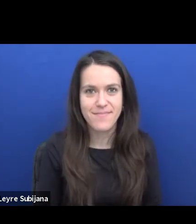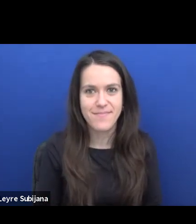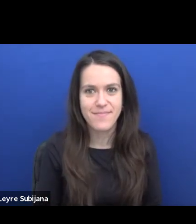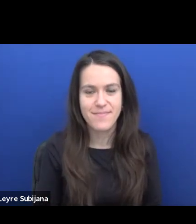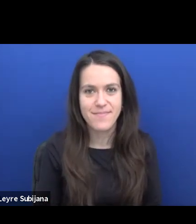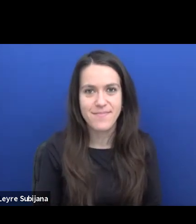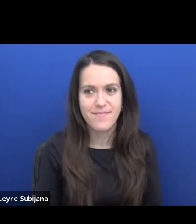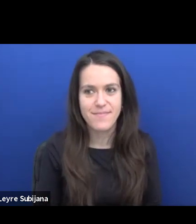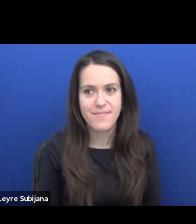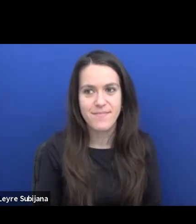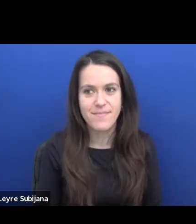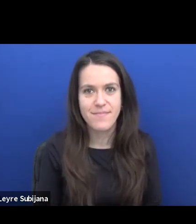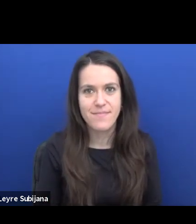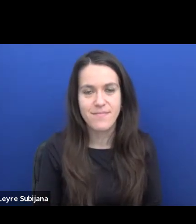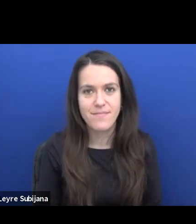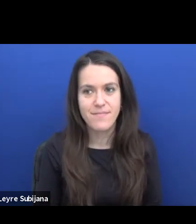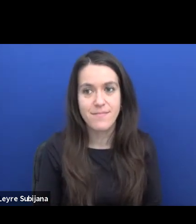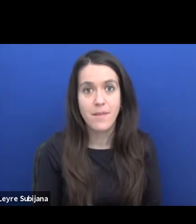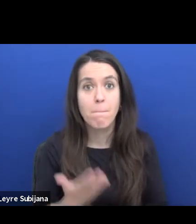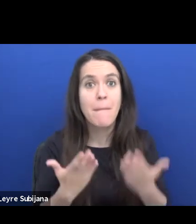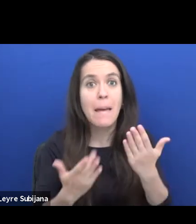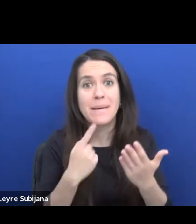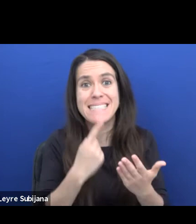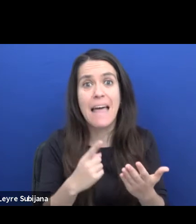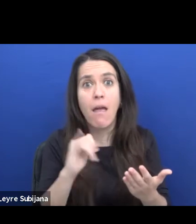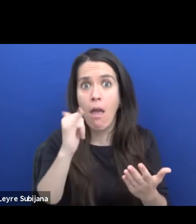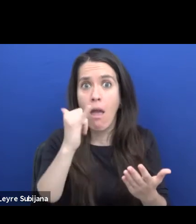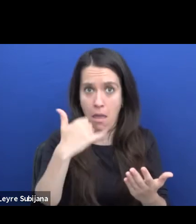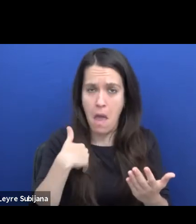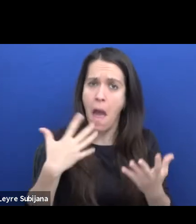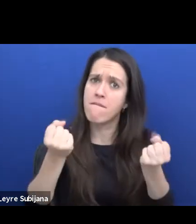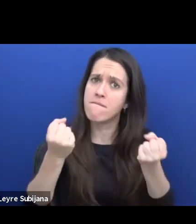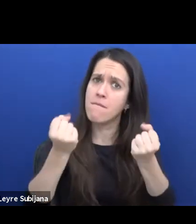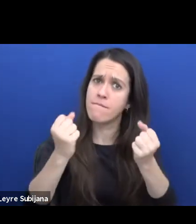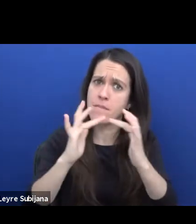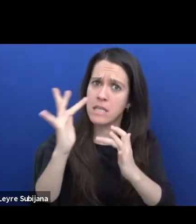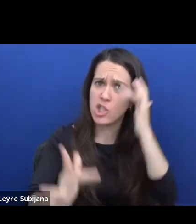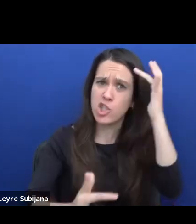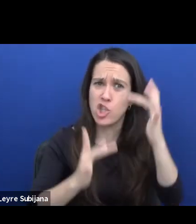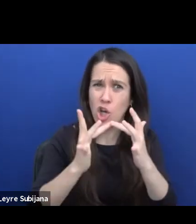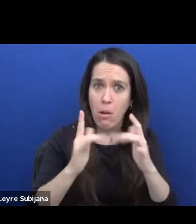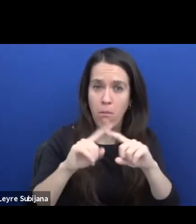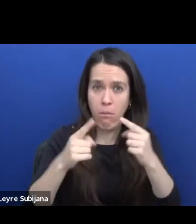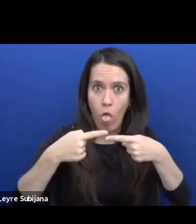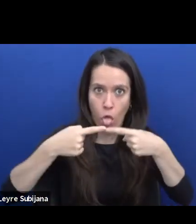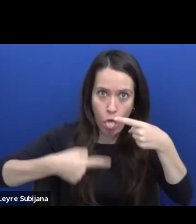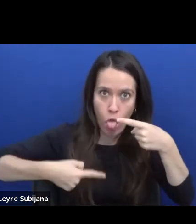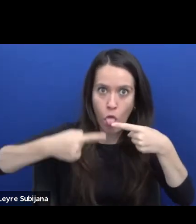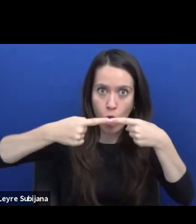"Yeah, we have an internet, but then it's kind of shitty free WiFi where you can't work if you want to stream.